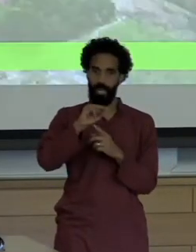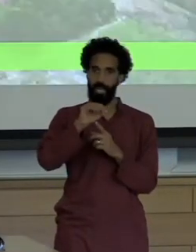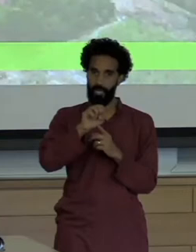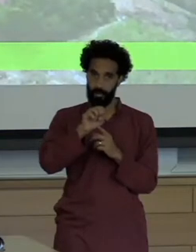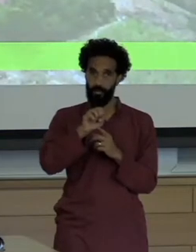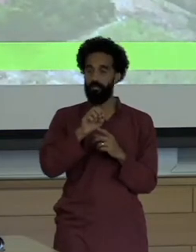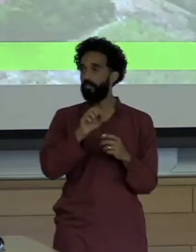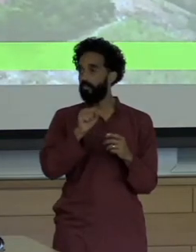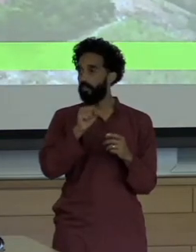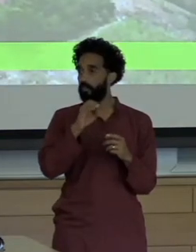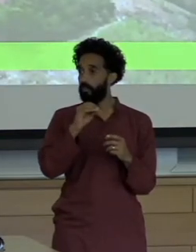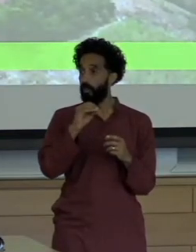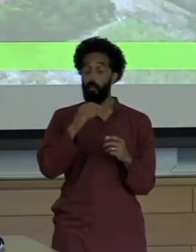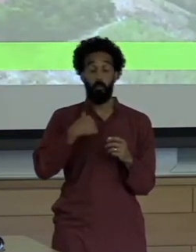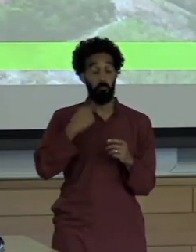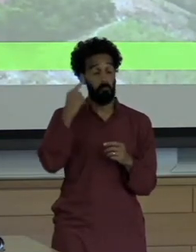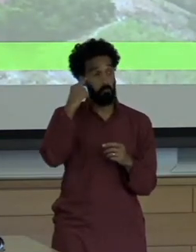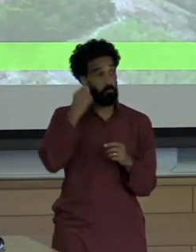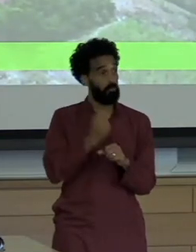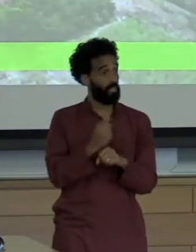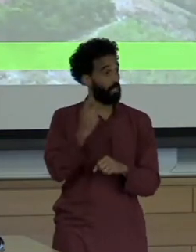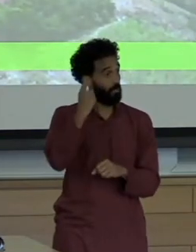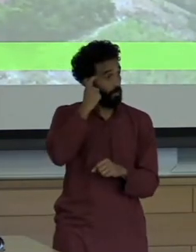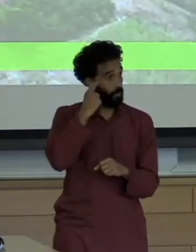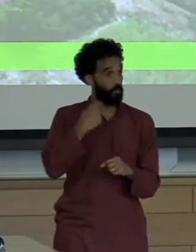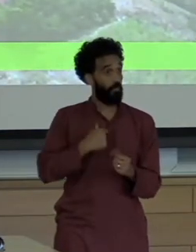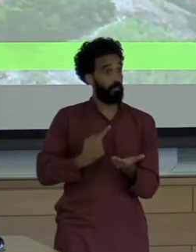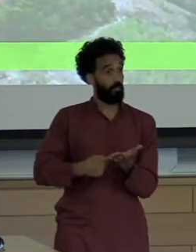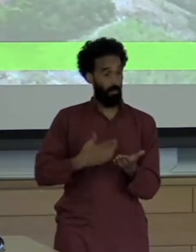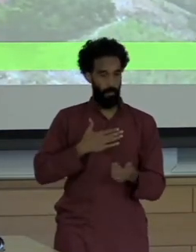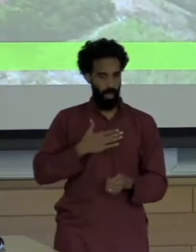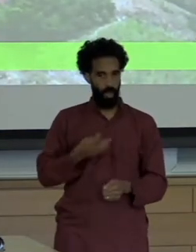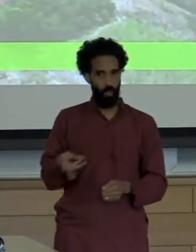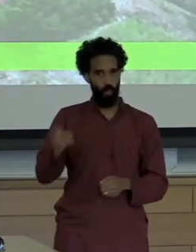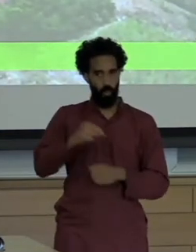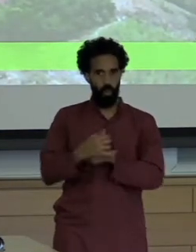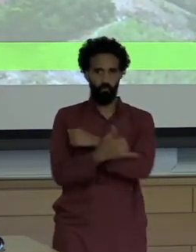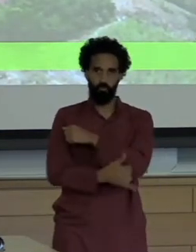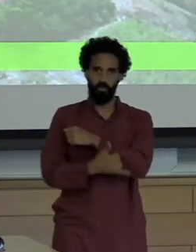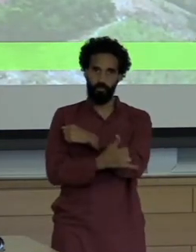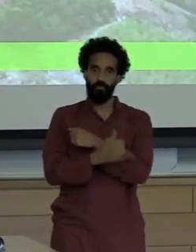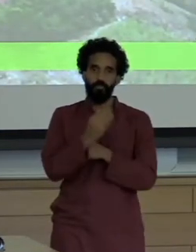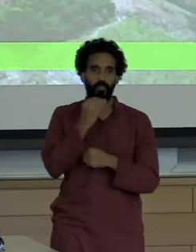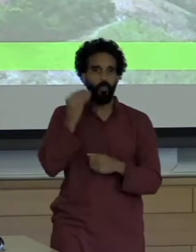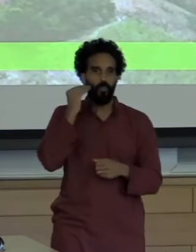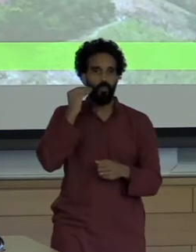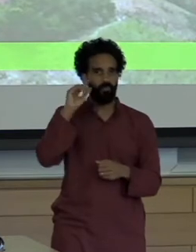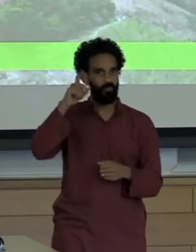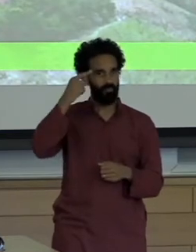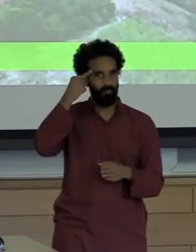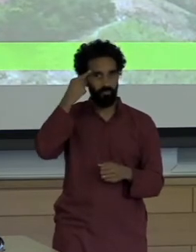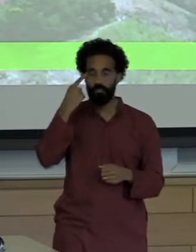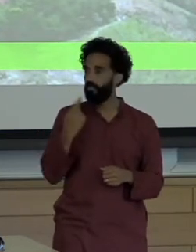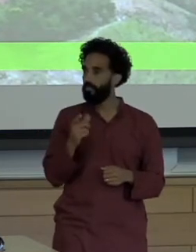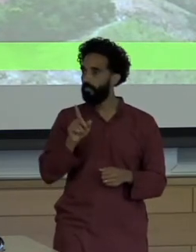my own Country and the home state, the state where much of my family came from.